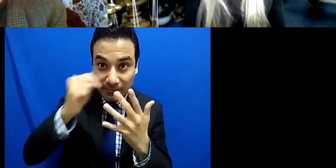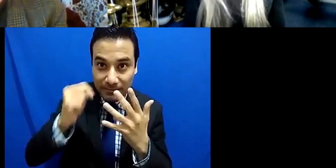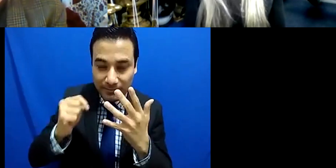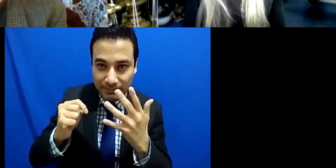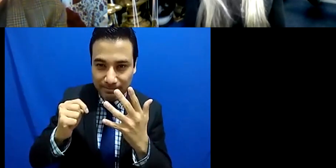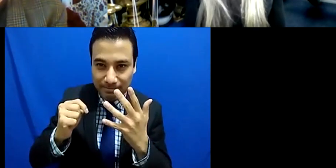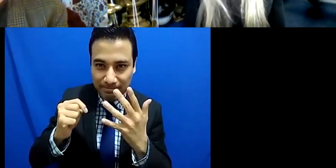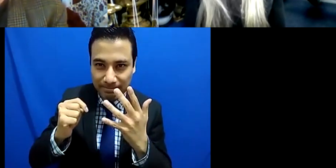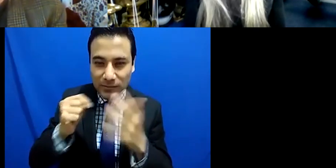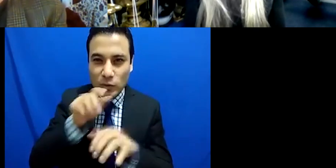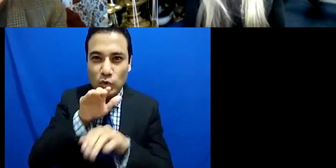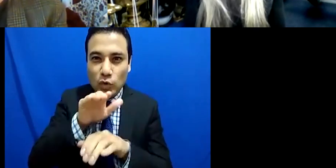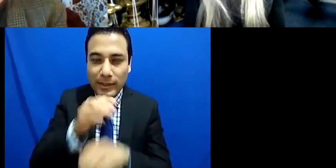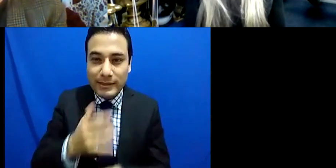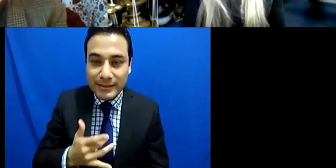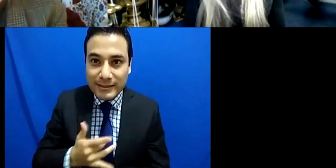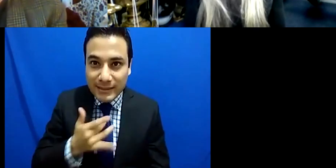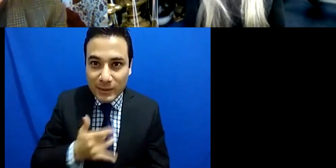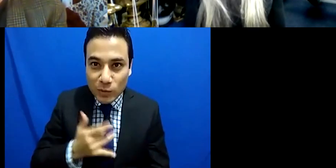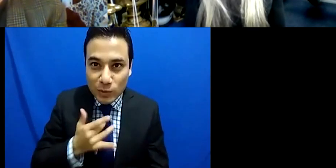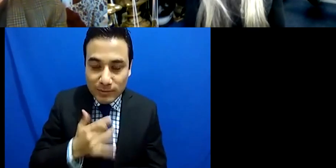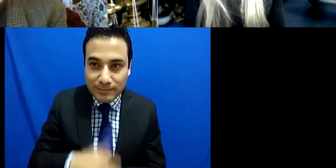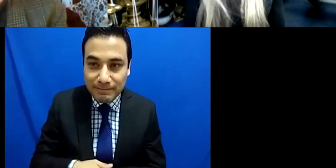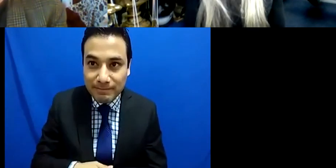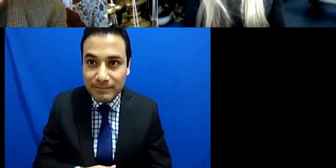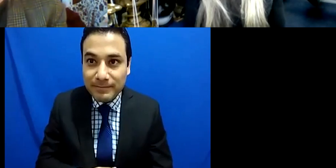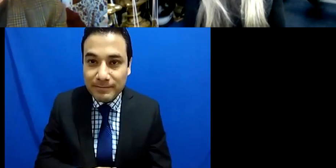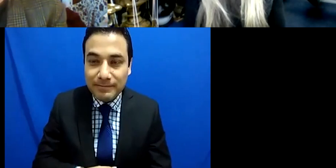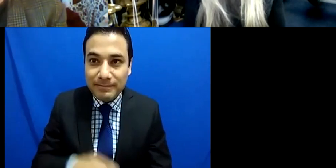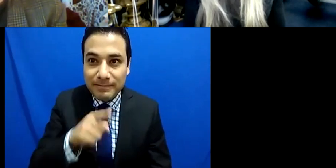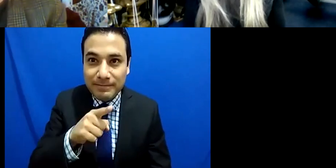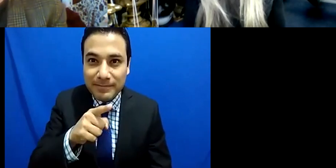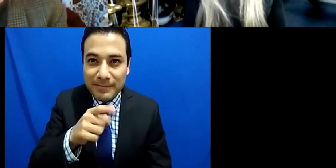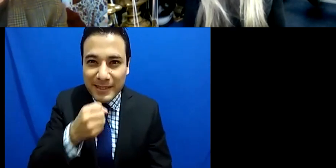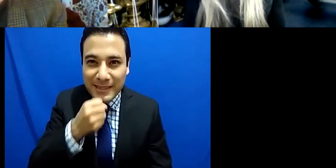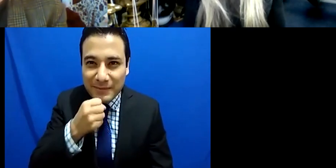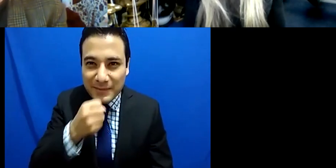in this interview that I read you call that perhaps putting things in a box